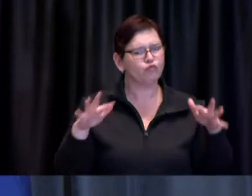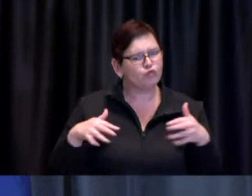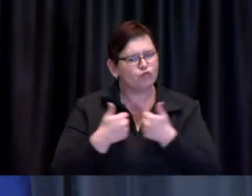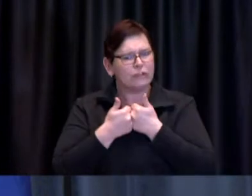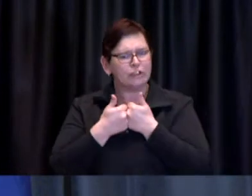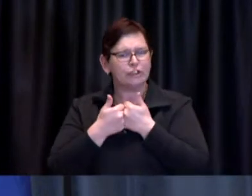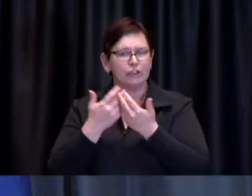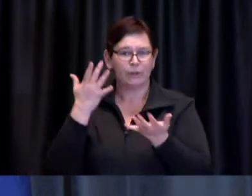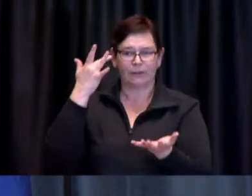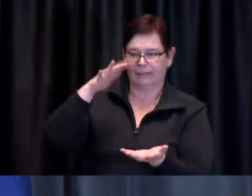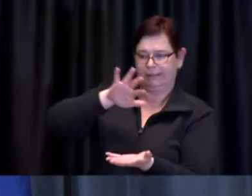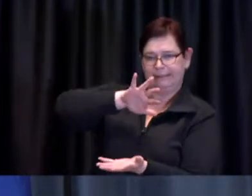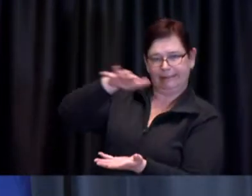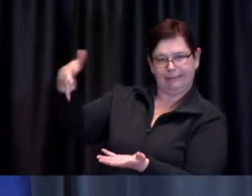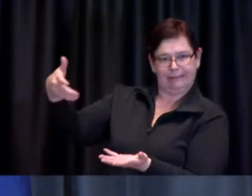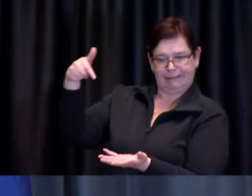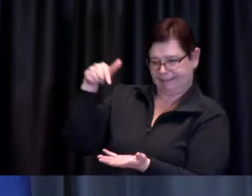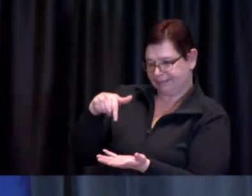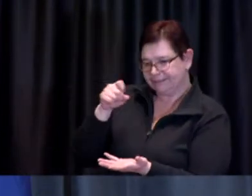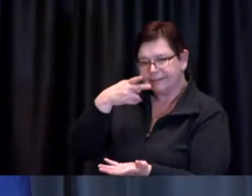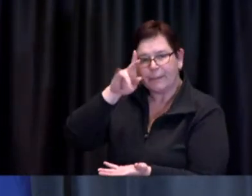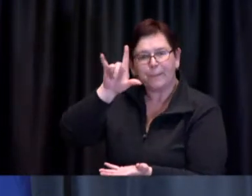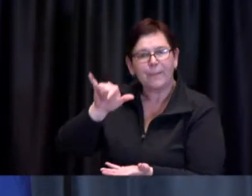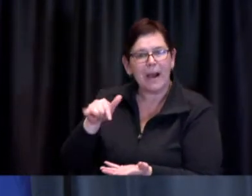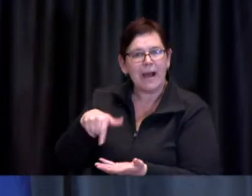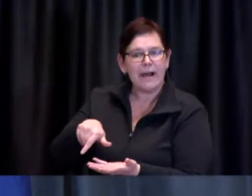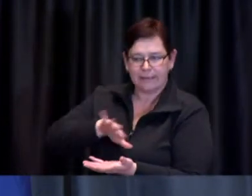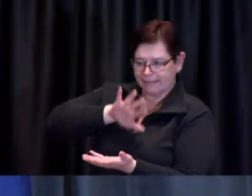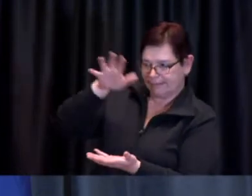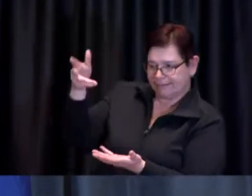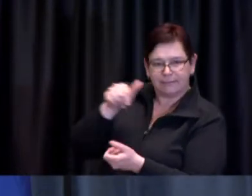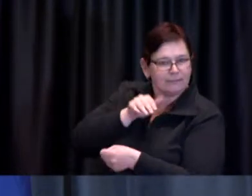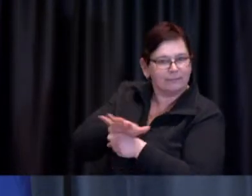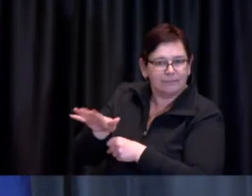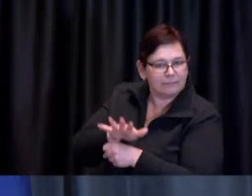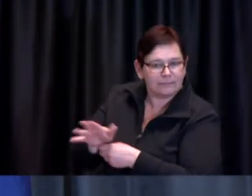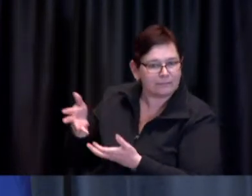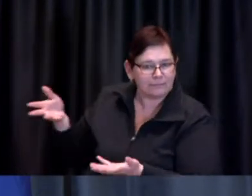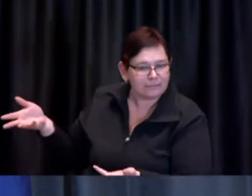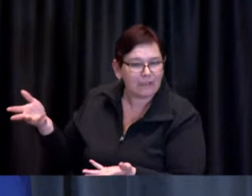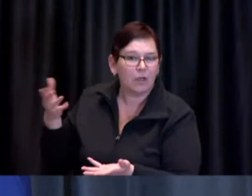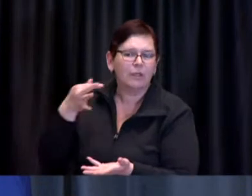I I'm confident that that the day is coming when we're going to see those uh those vaccine avail